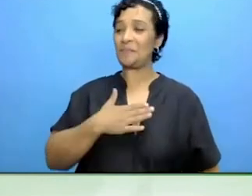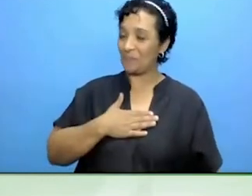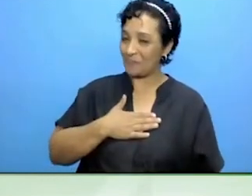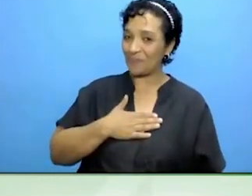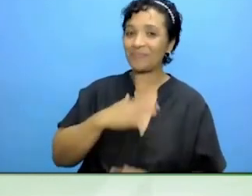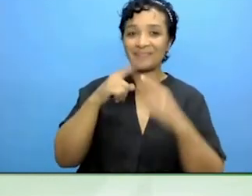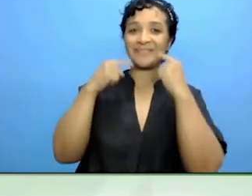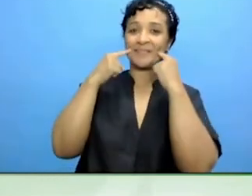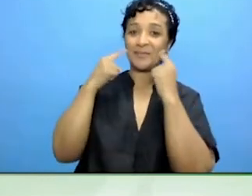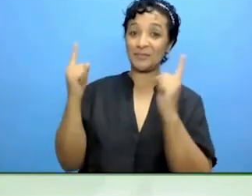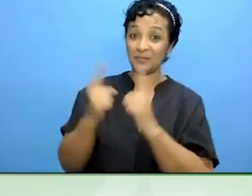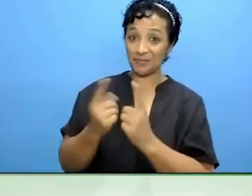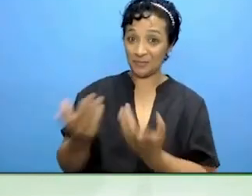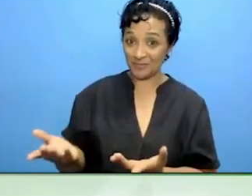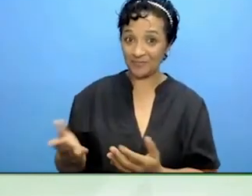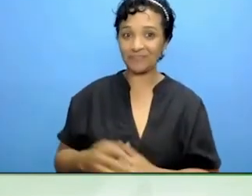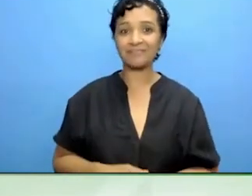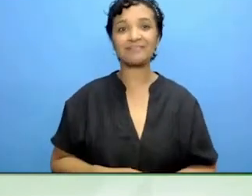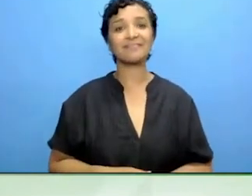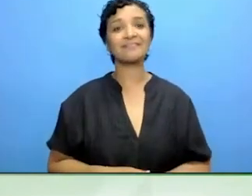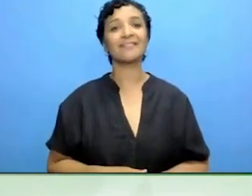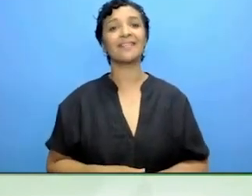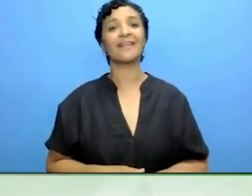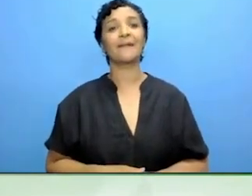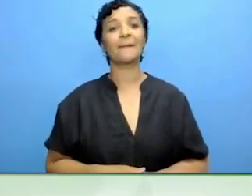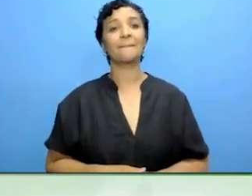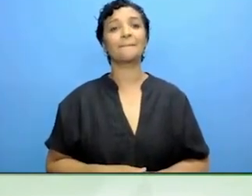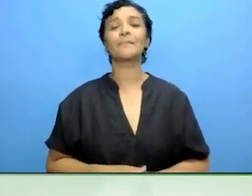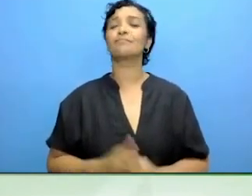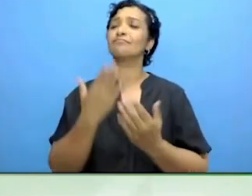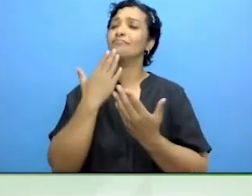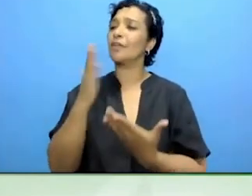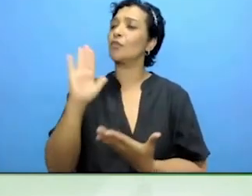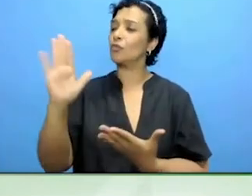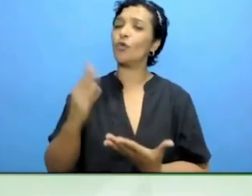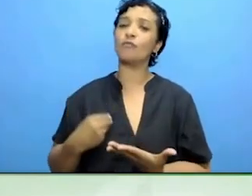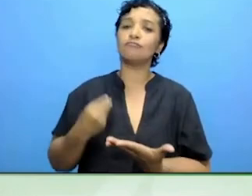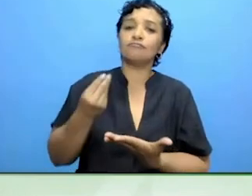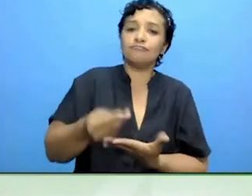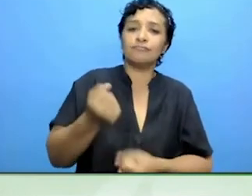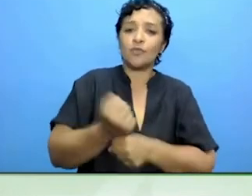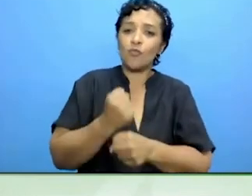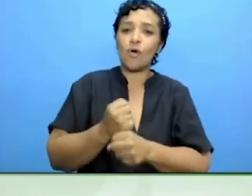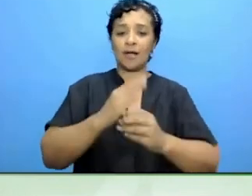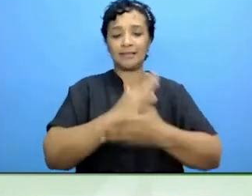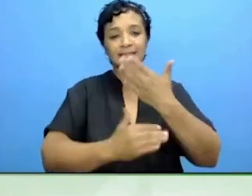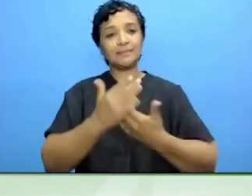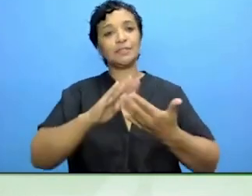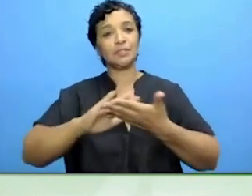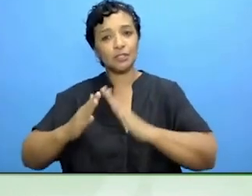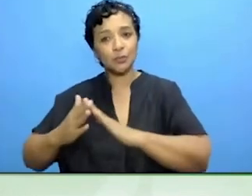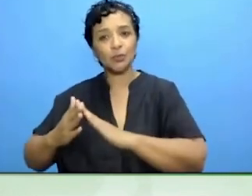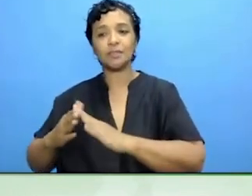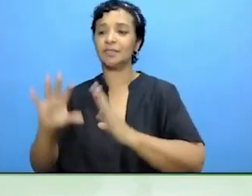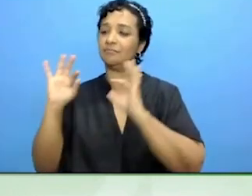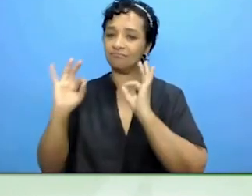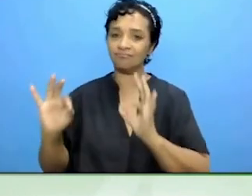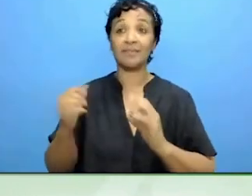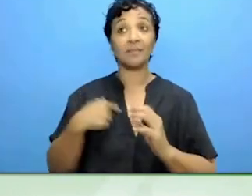I really value your contribution in our community and I hope we will be together for a long time.